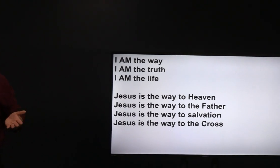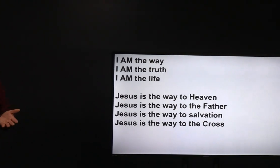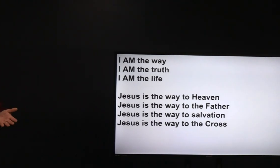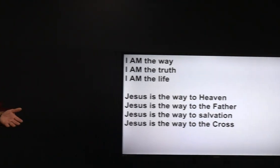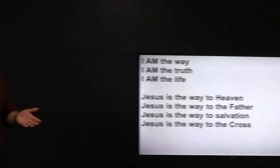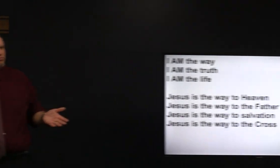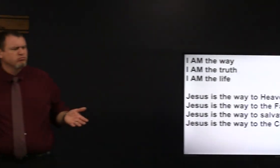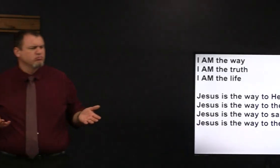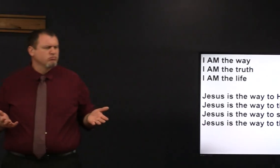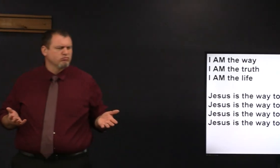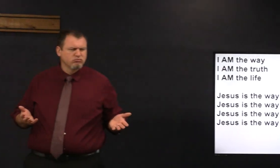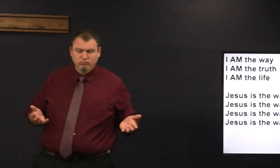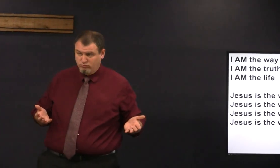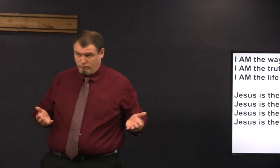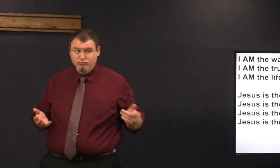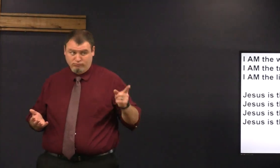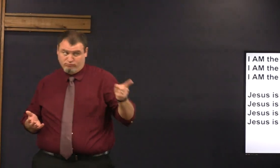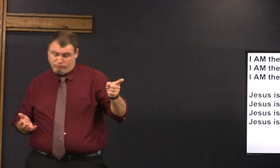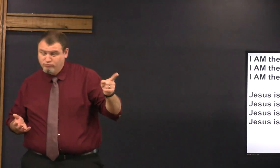thank you